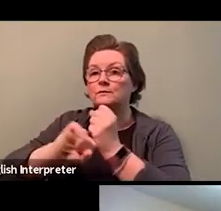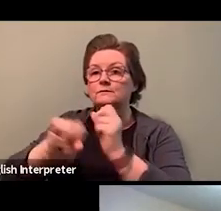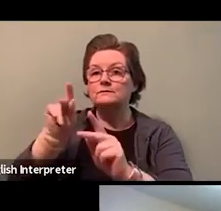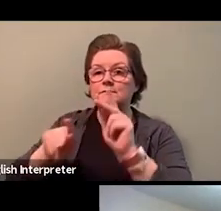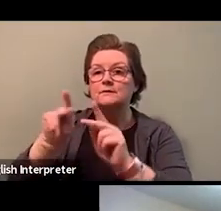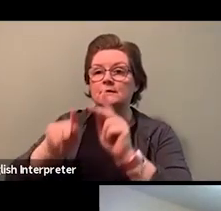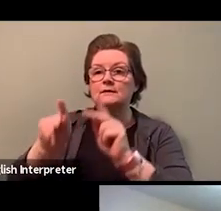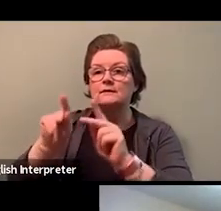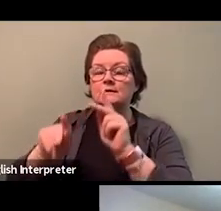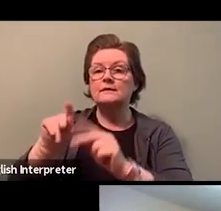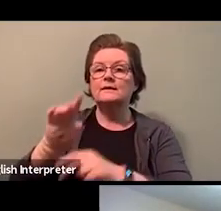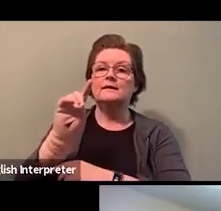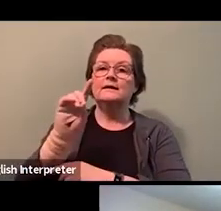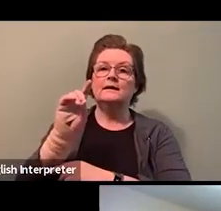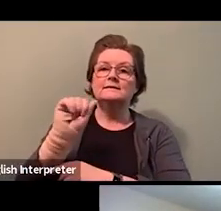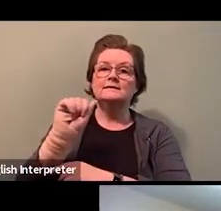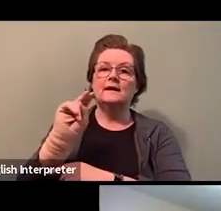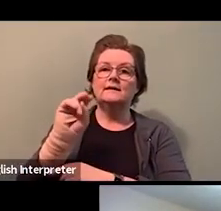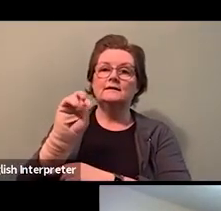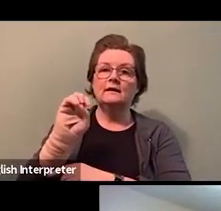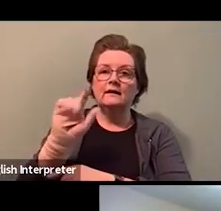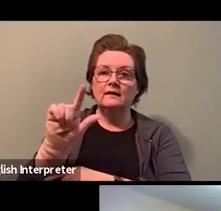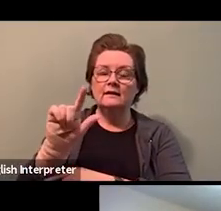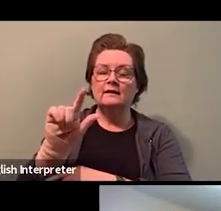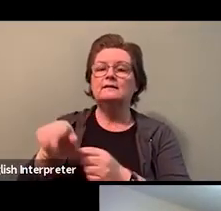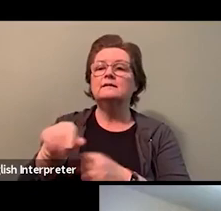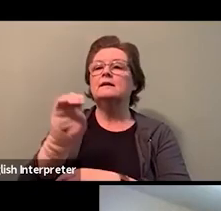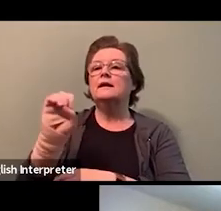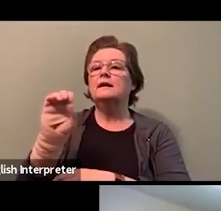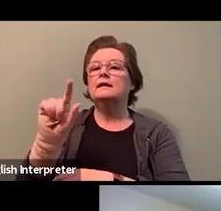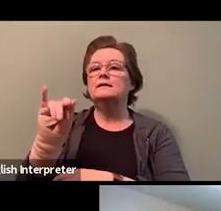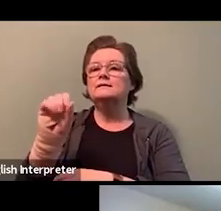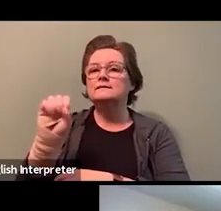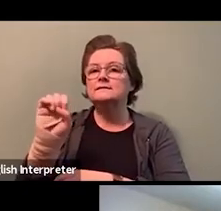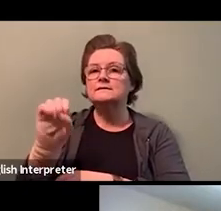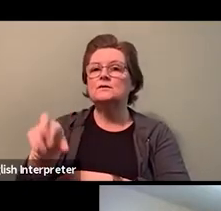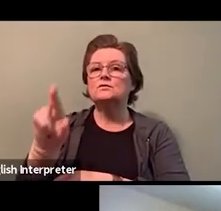Daniel, Ilis, Rory, Liam, Kimalee and Dawn